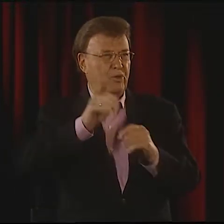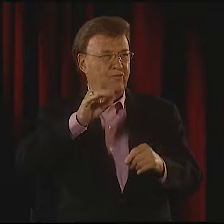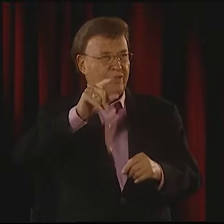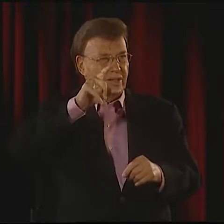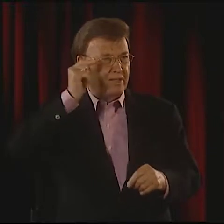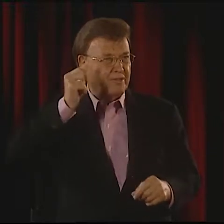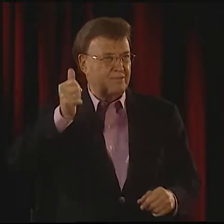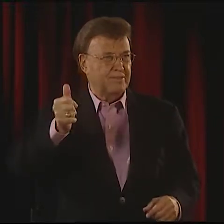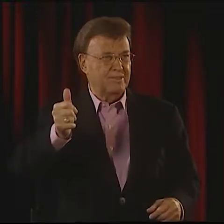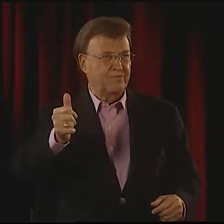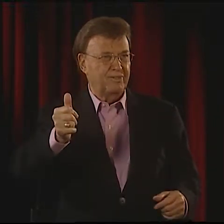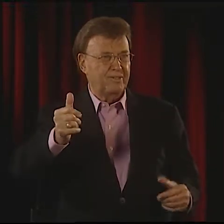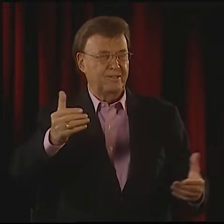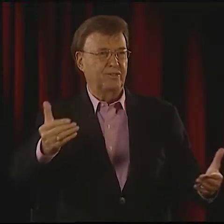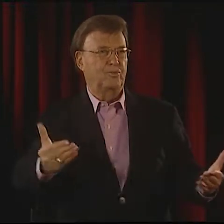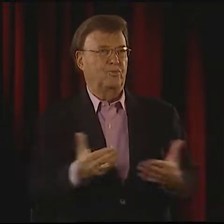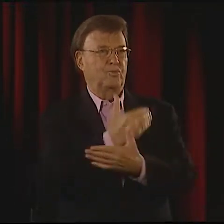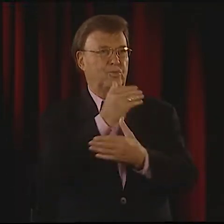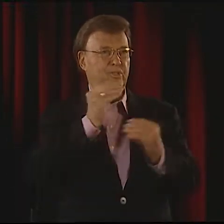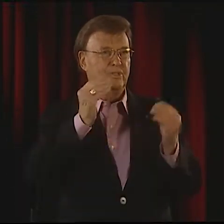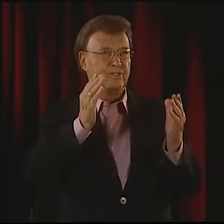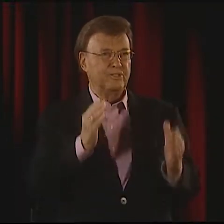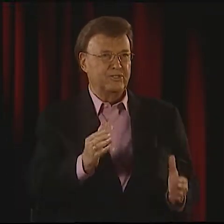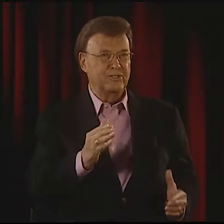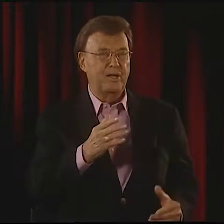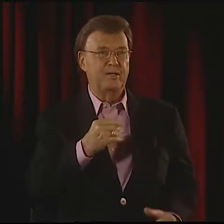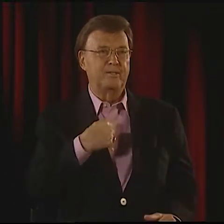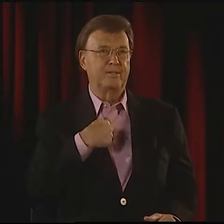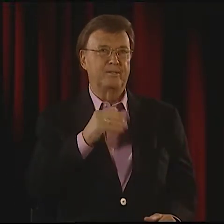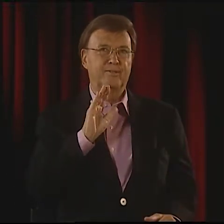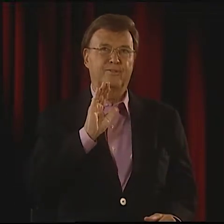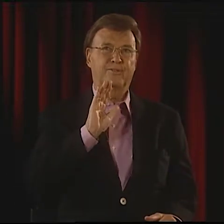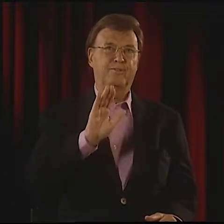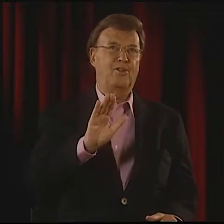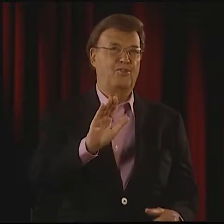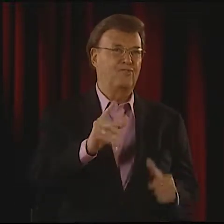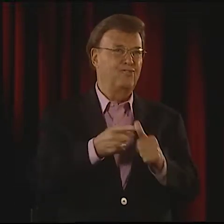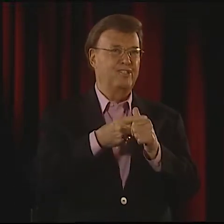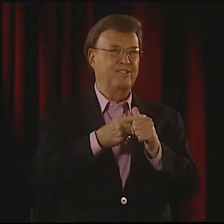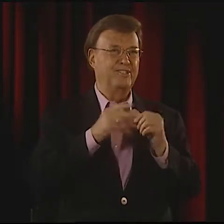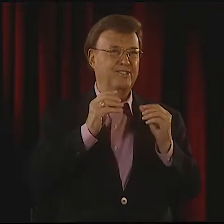HE WAS FRESH OUT OF GALLAUDET HIMSELF, BRAND-NEW TEACHER,